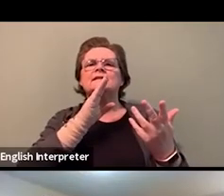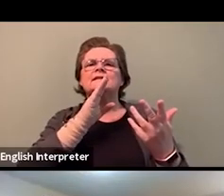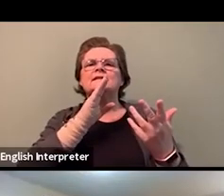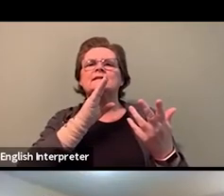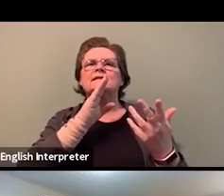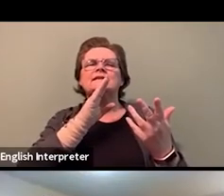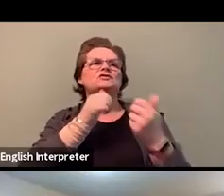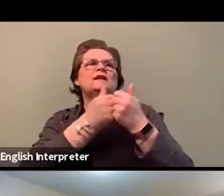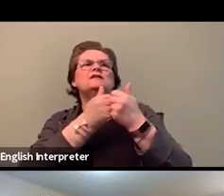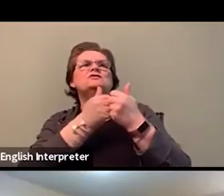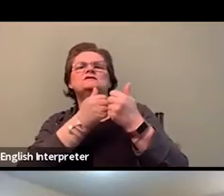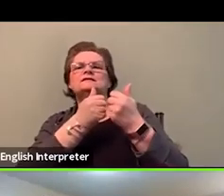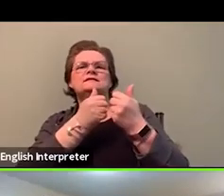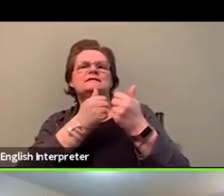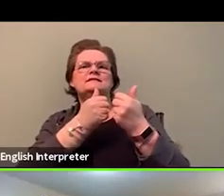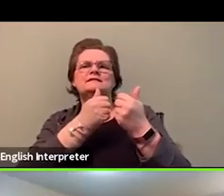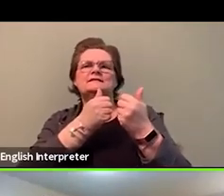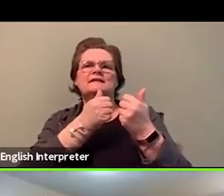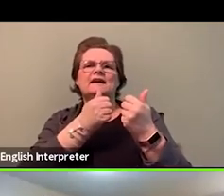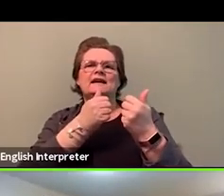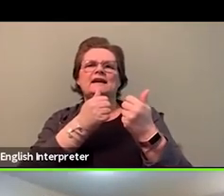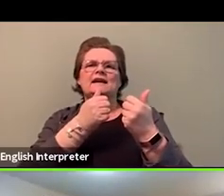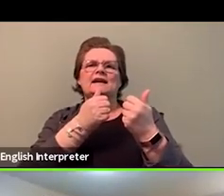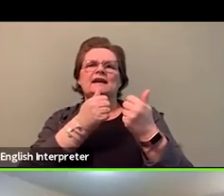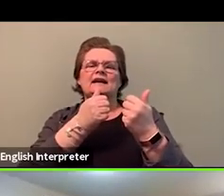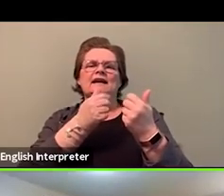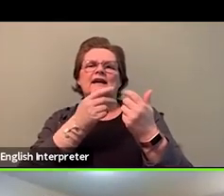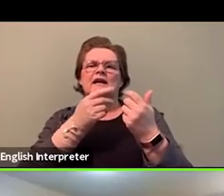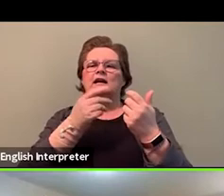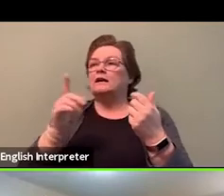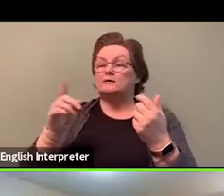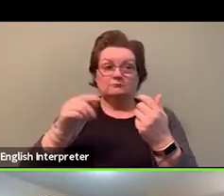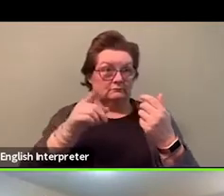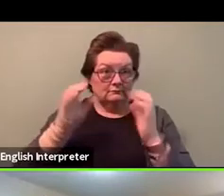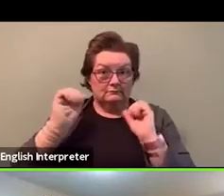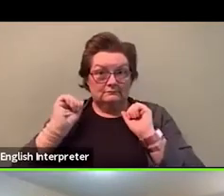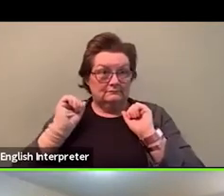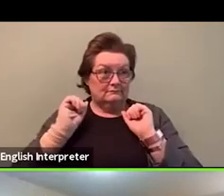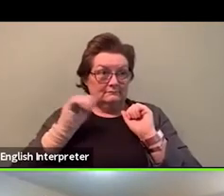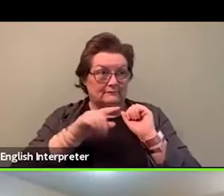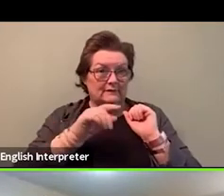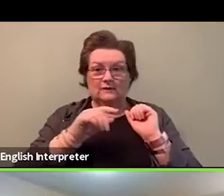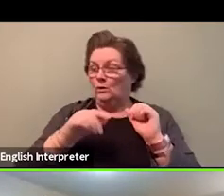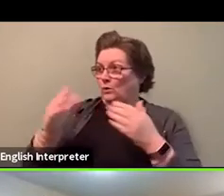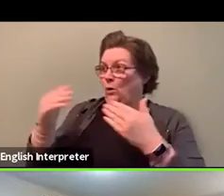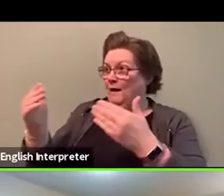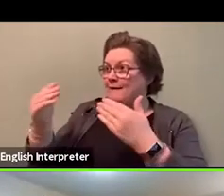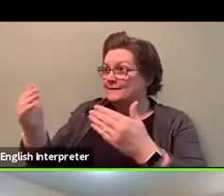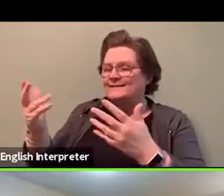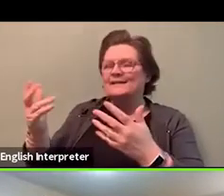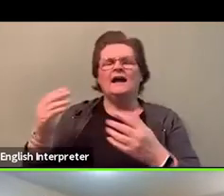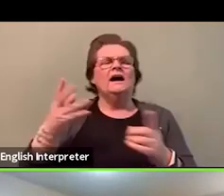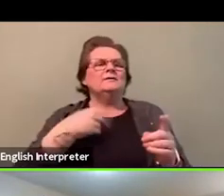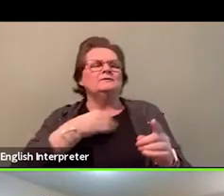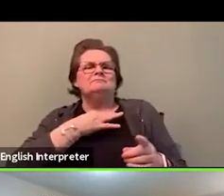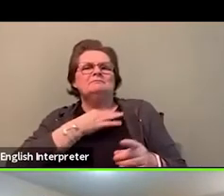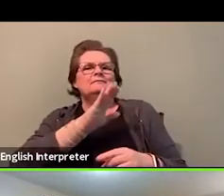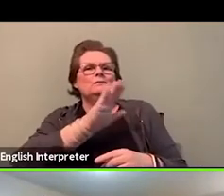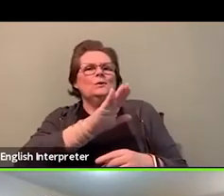Okay, you're processing, that's great. And what are some difficulties or differences